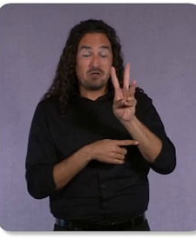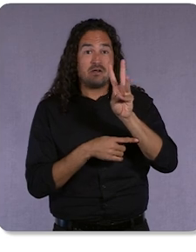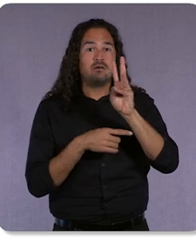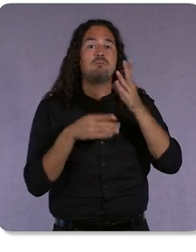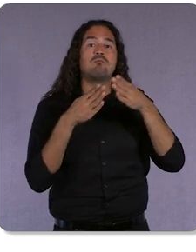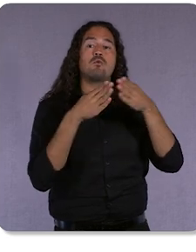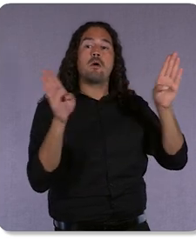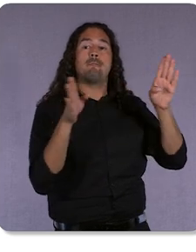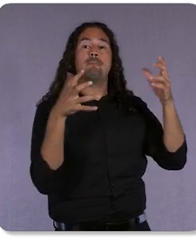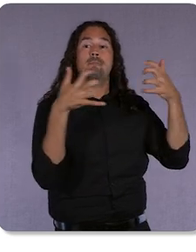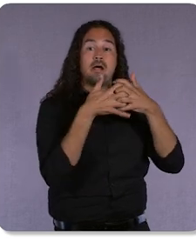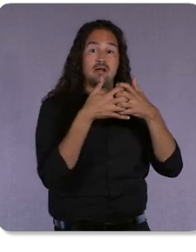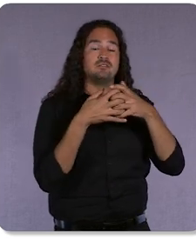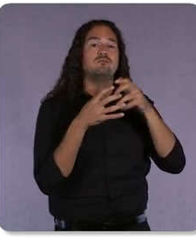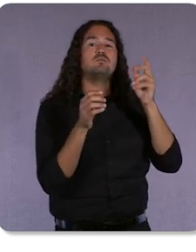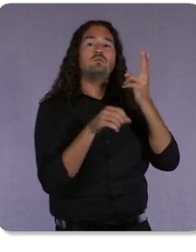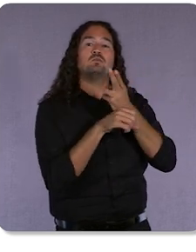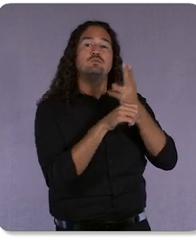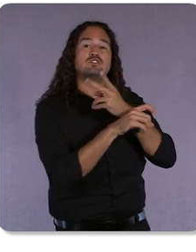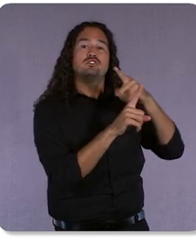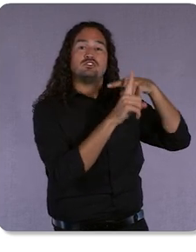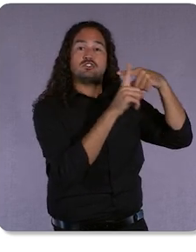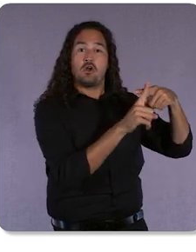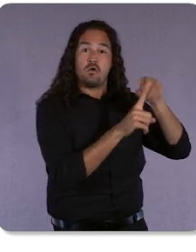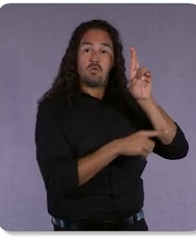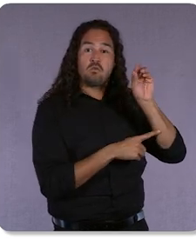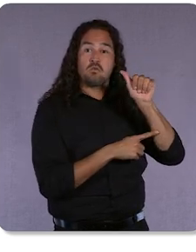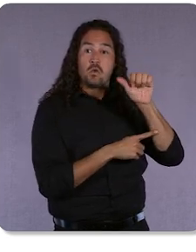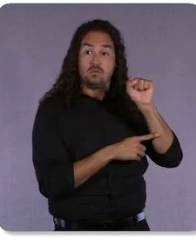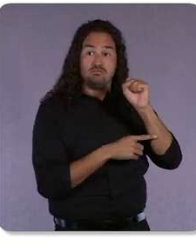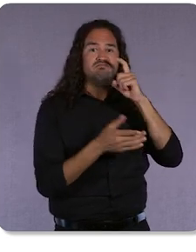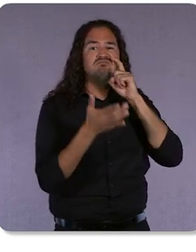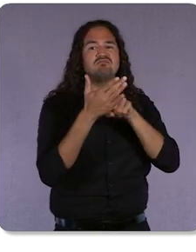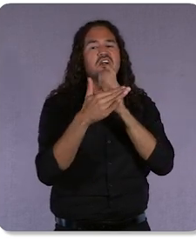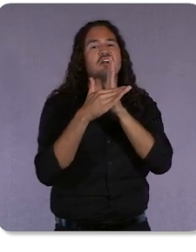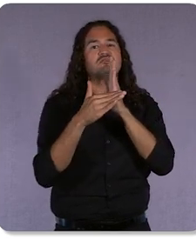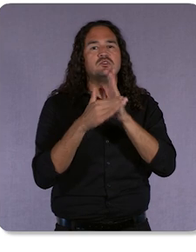see an average of 20% more conversion value. Now that is phenomenal.